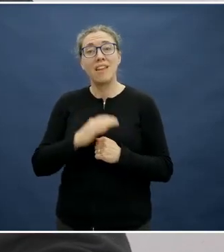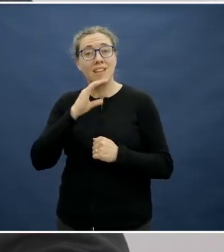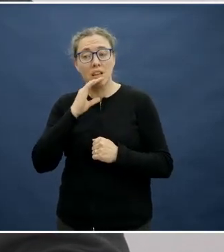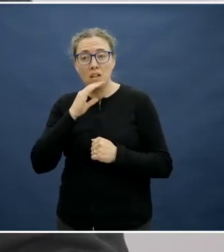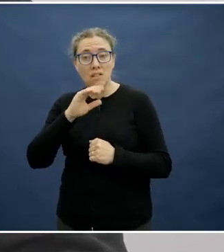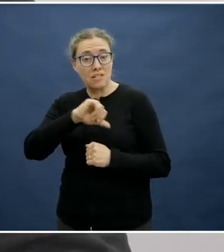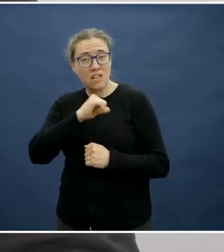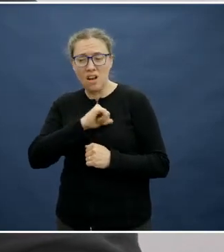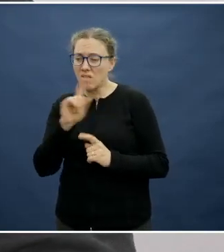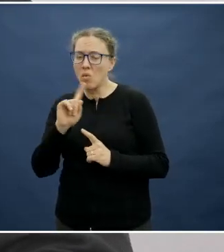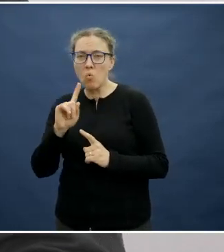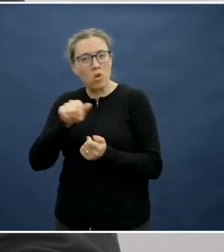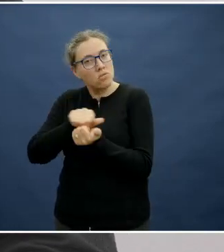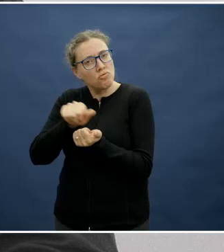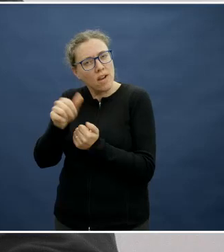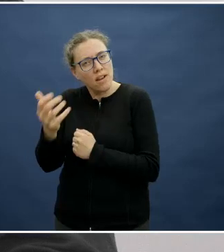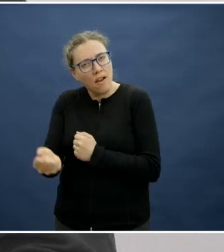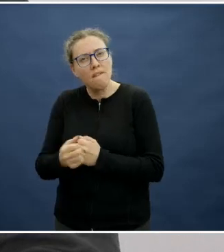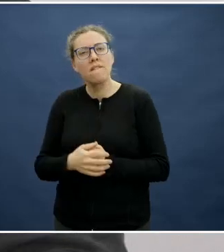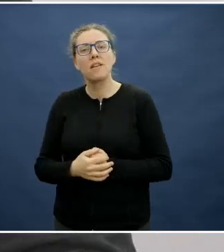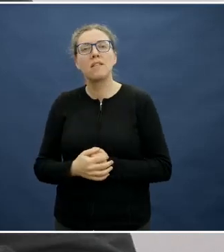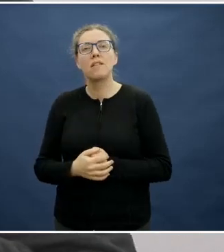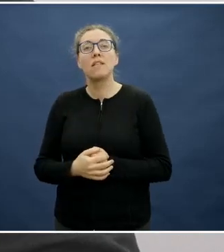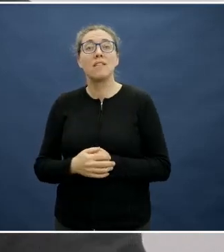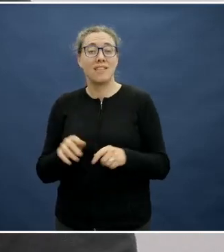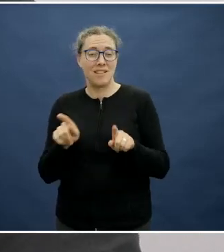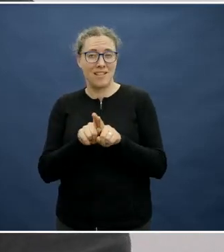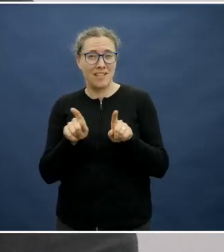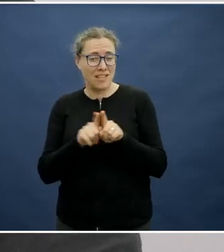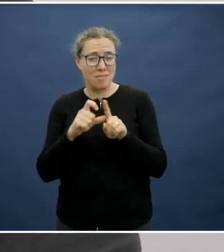ability, as well as even dietary management, which is a major consideration within schools too.